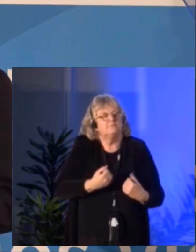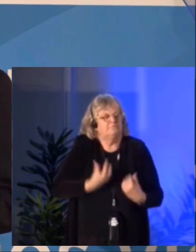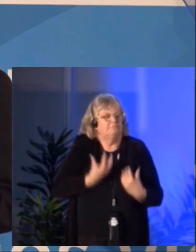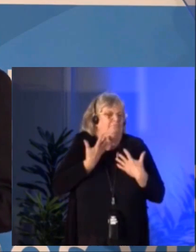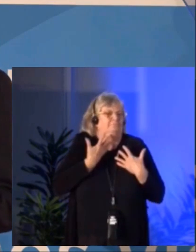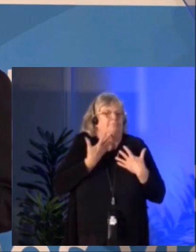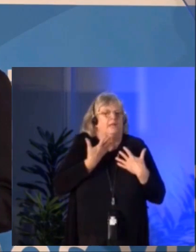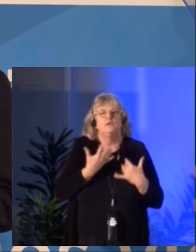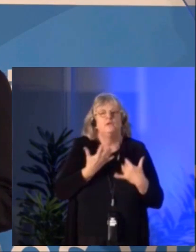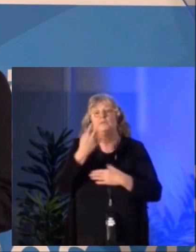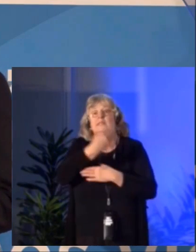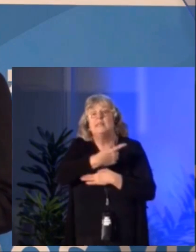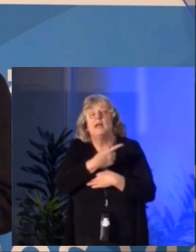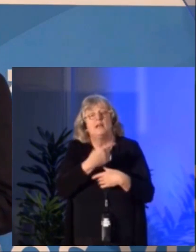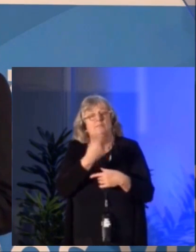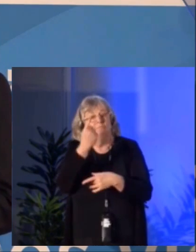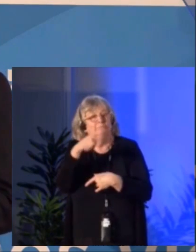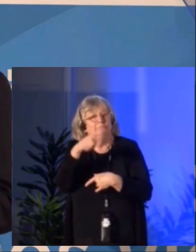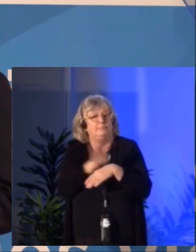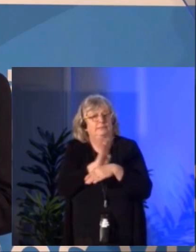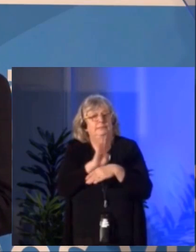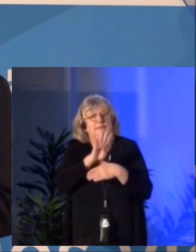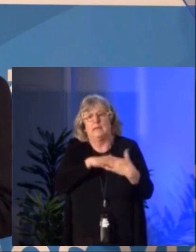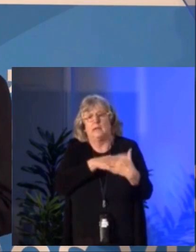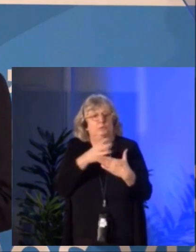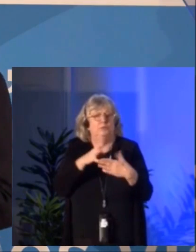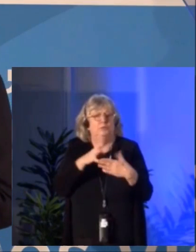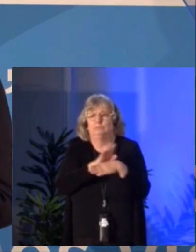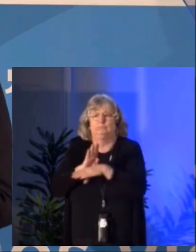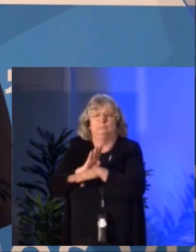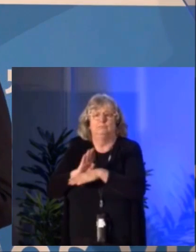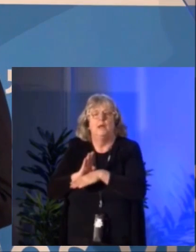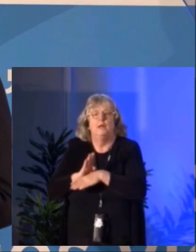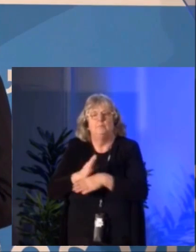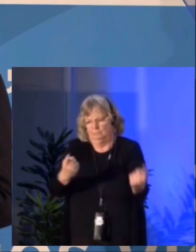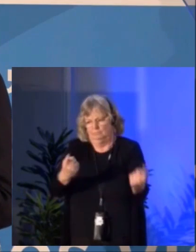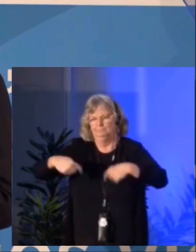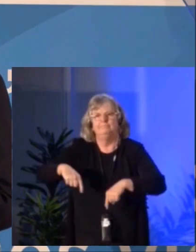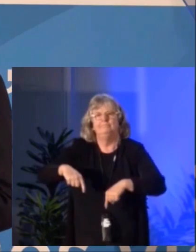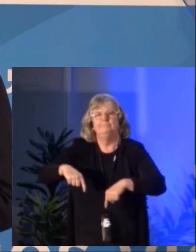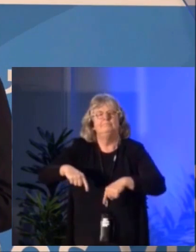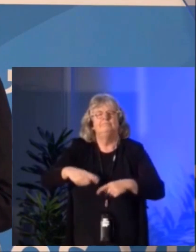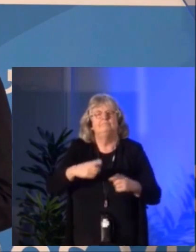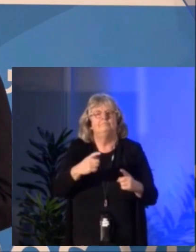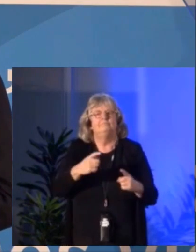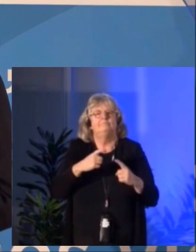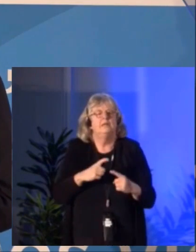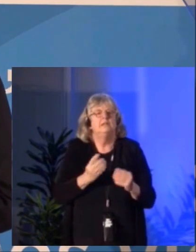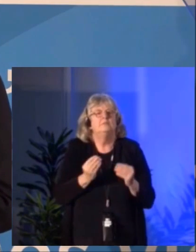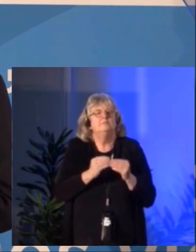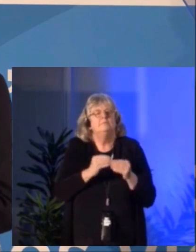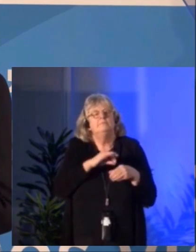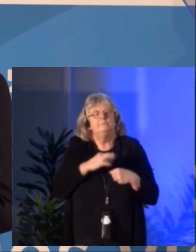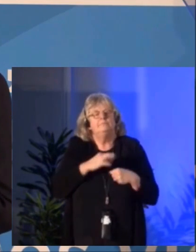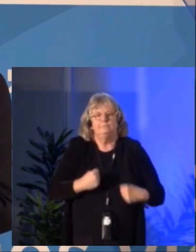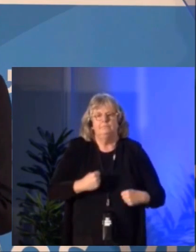Today in spite of your very busy schedule you have done us the honour of breeding added soul and vitality